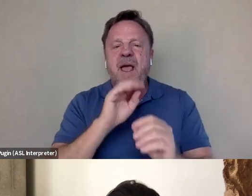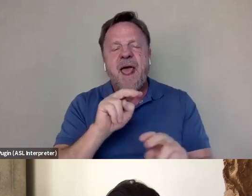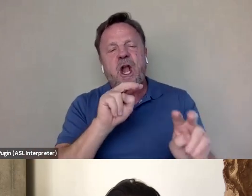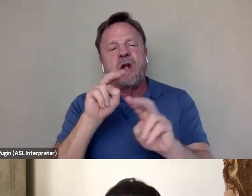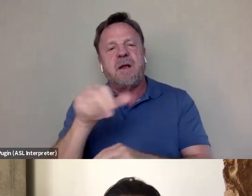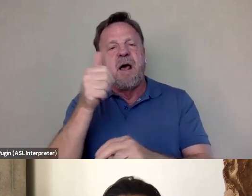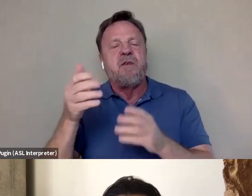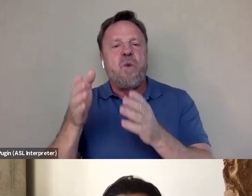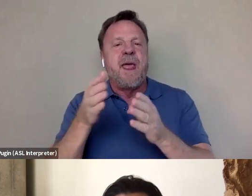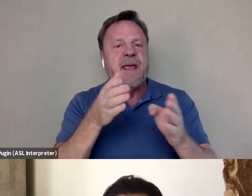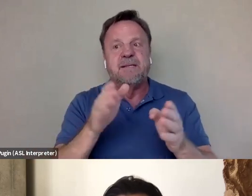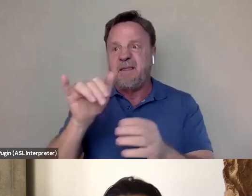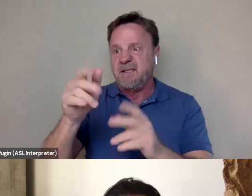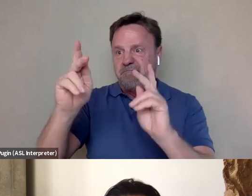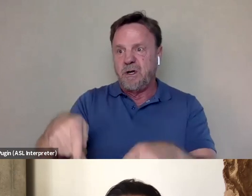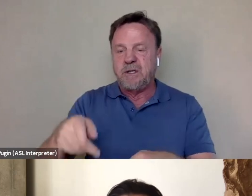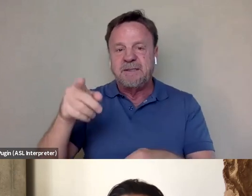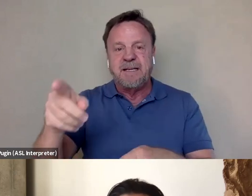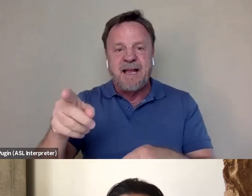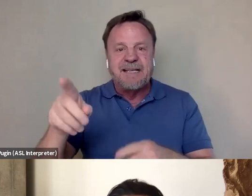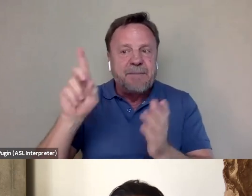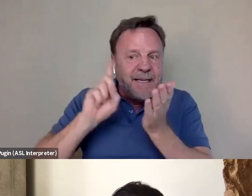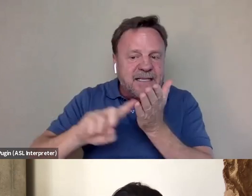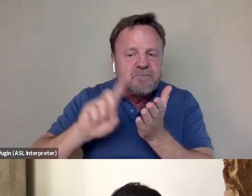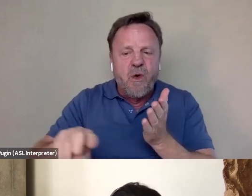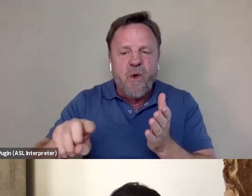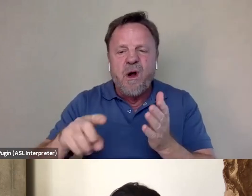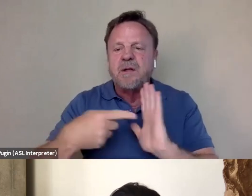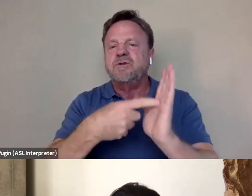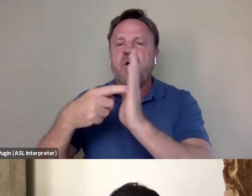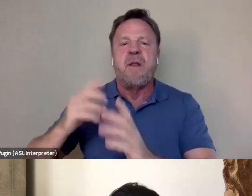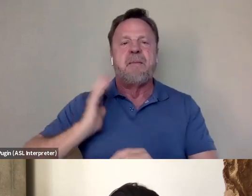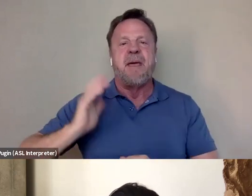that this person has been sort of explored in the past, what caught you off guard.